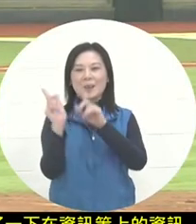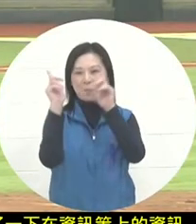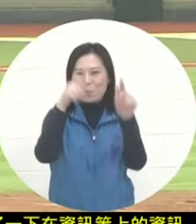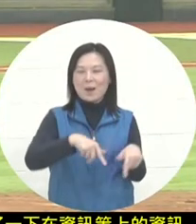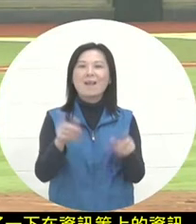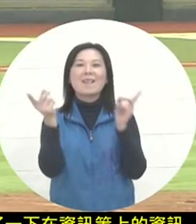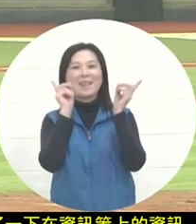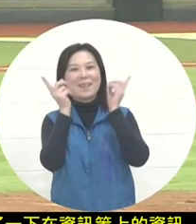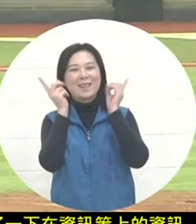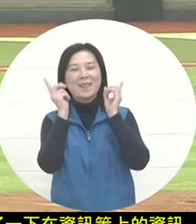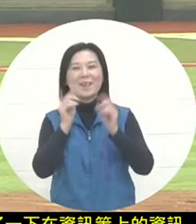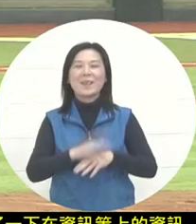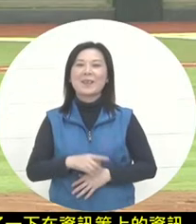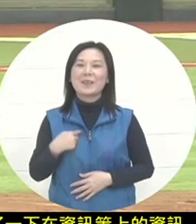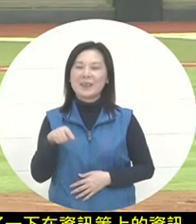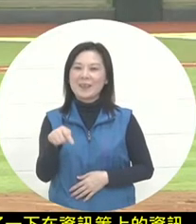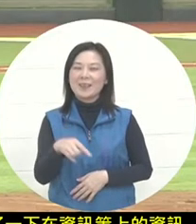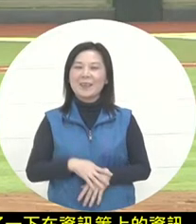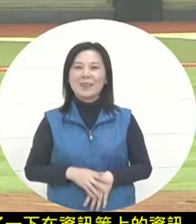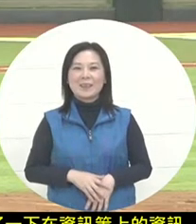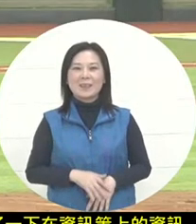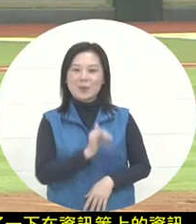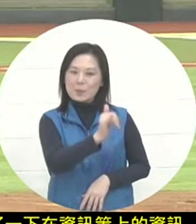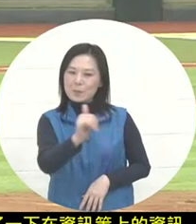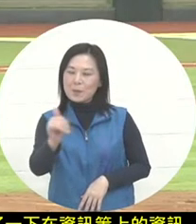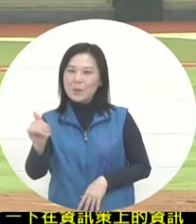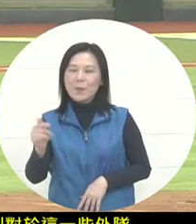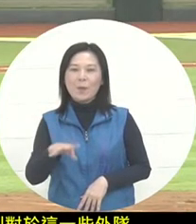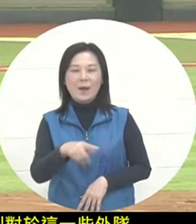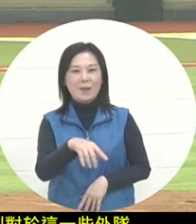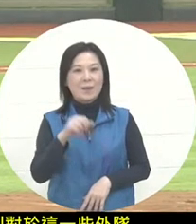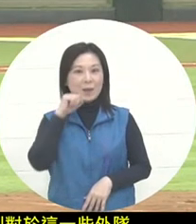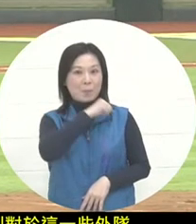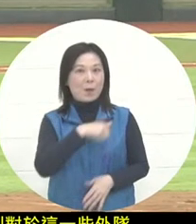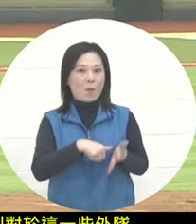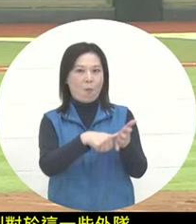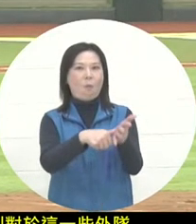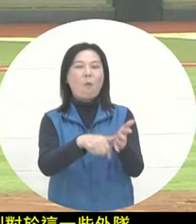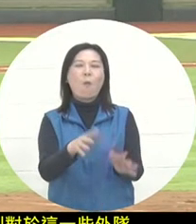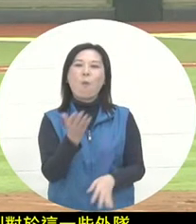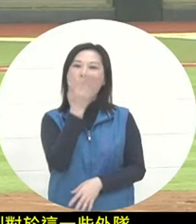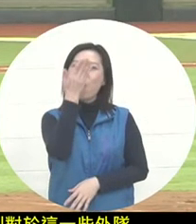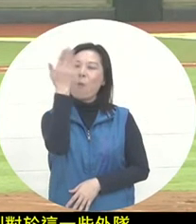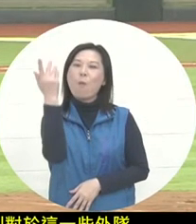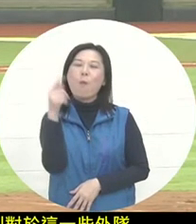our famous tourist attractions in Taiwan. It is just right. If we get to